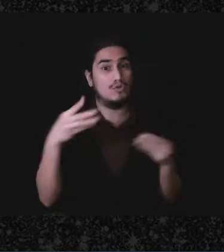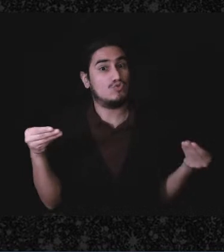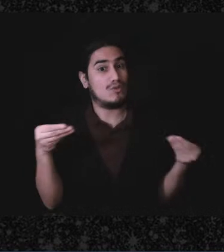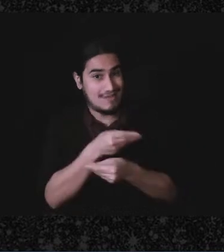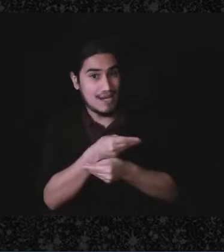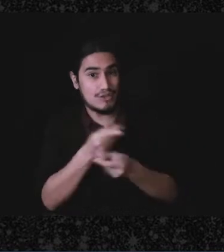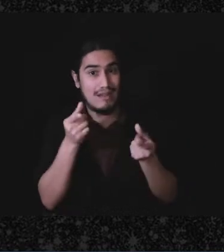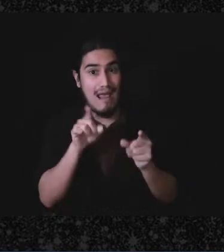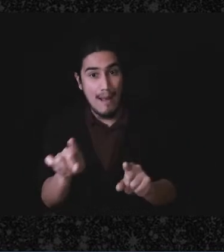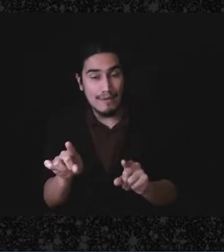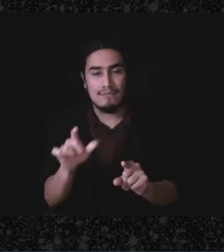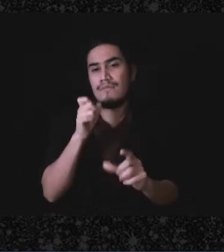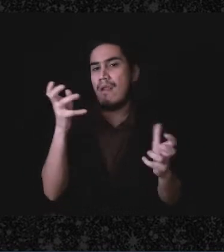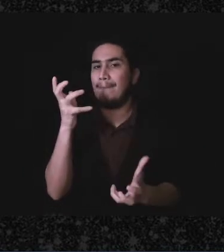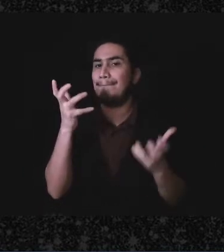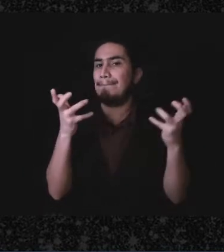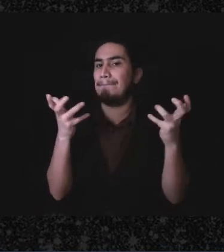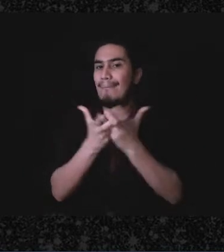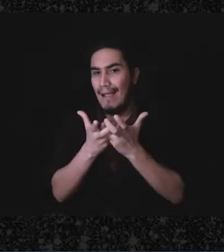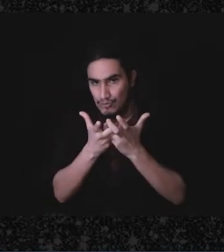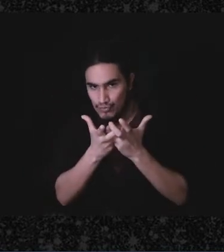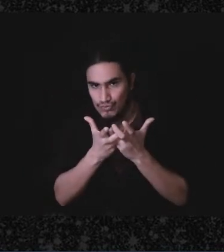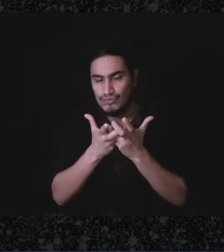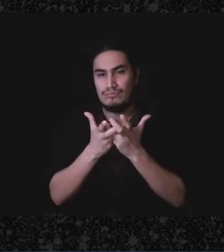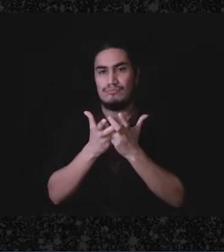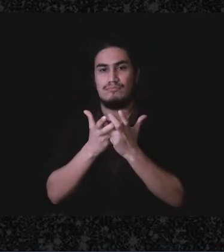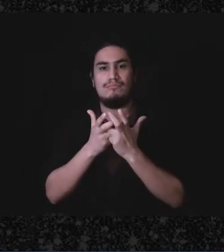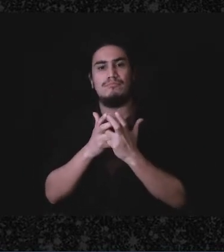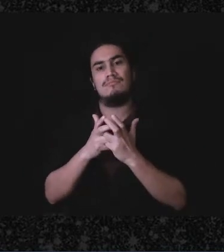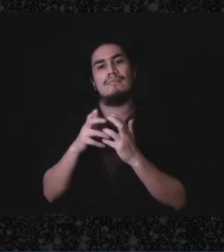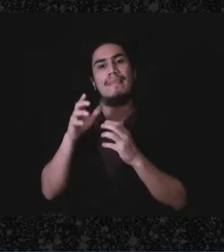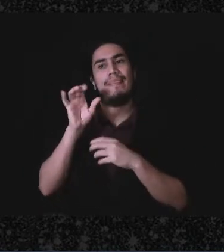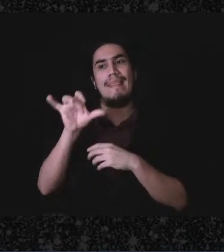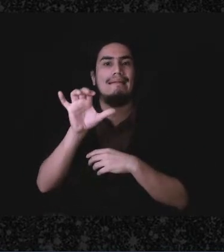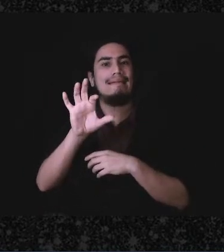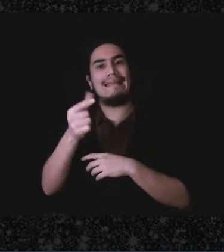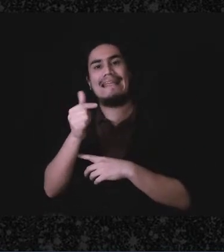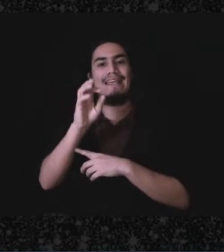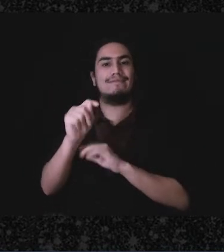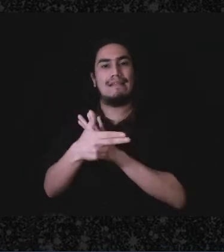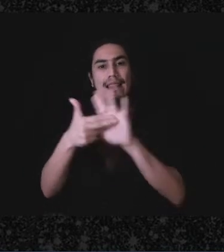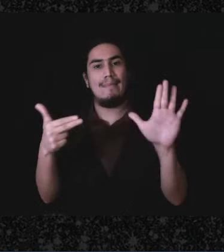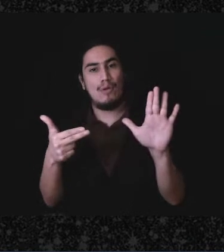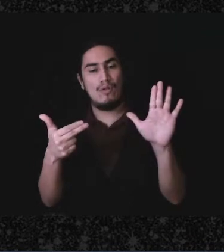does not meet a - the level does not rise the level to be a gift the other transactions will